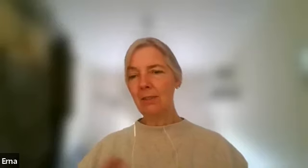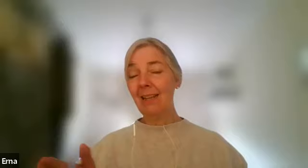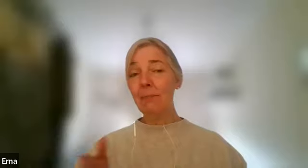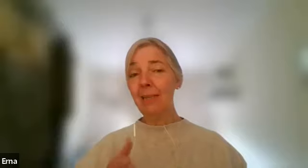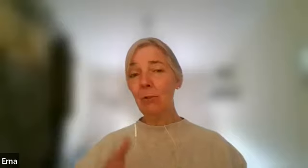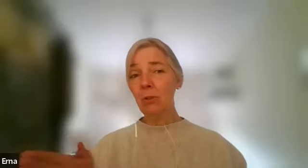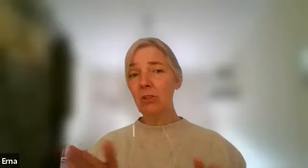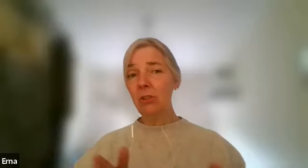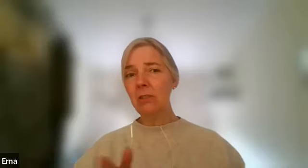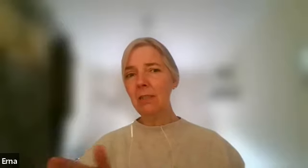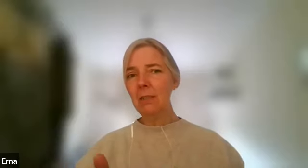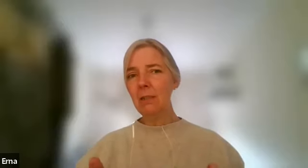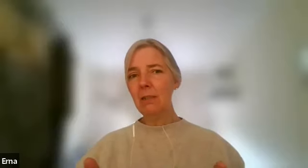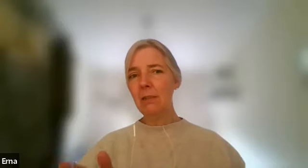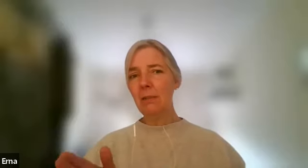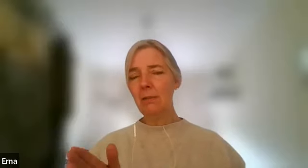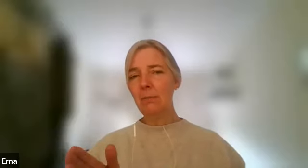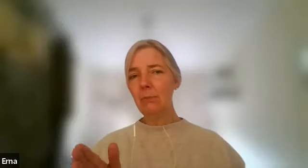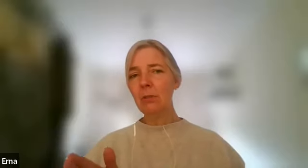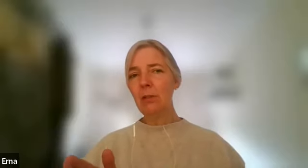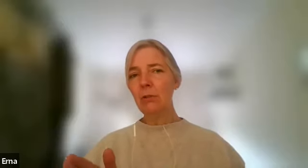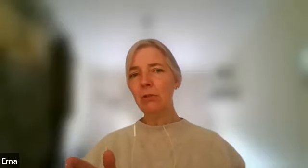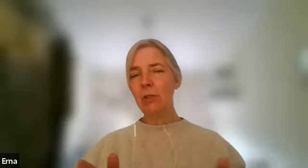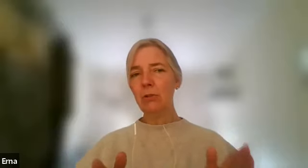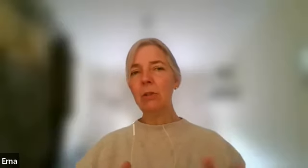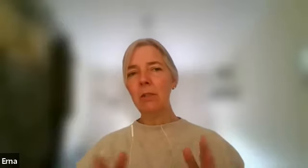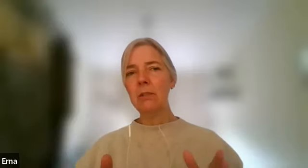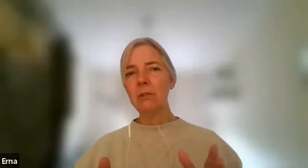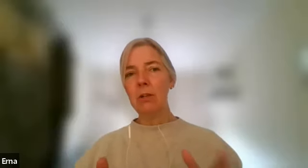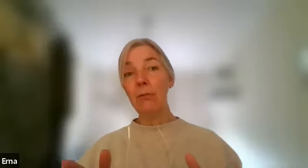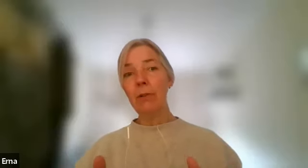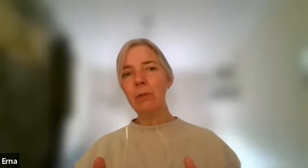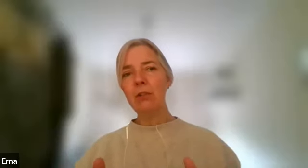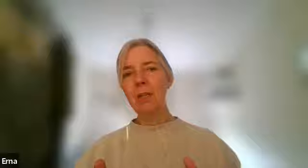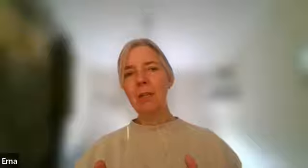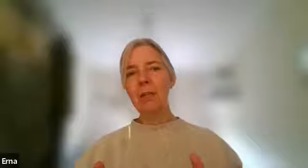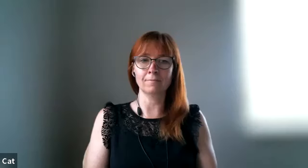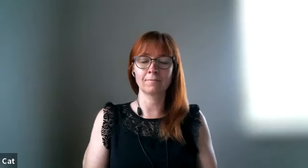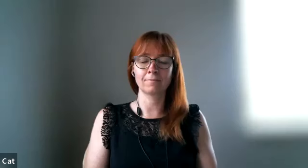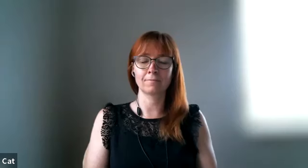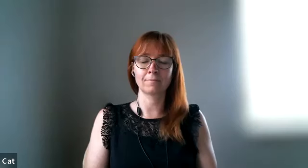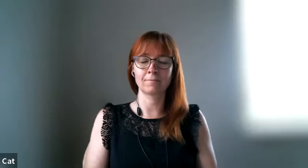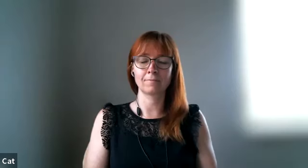adapting or adjusting um themselves to the others love language that's